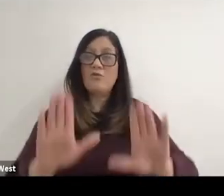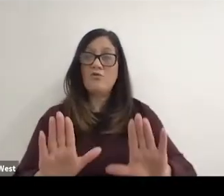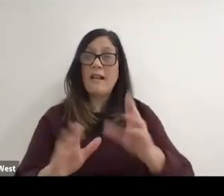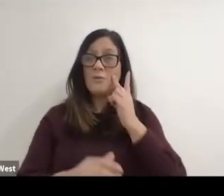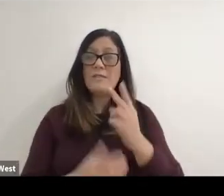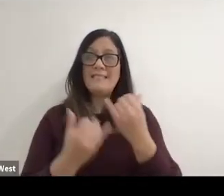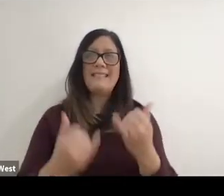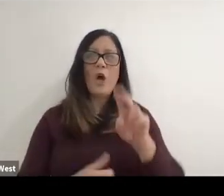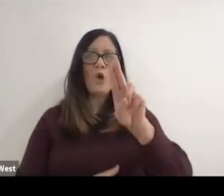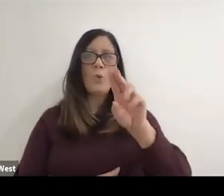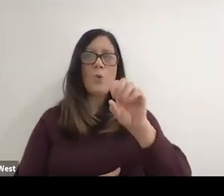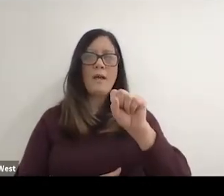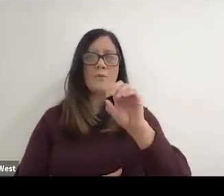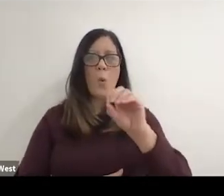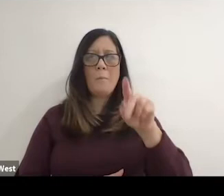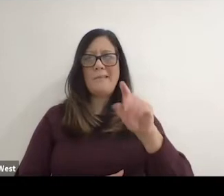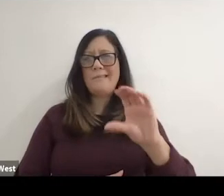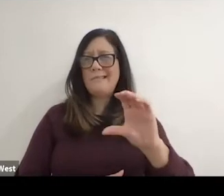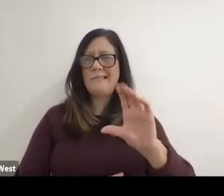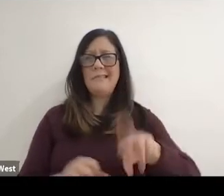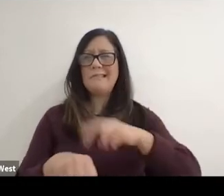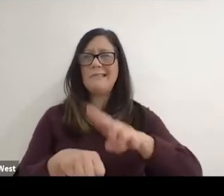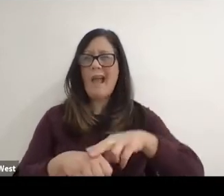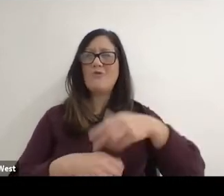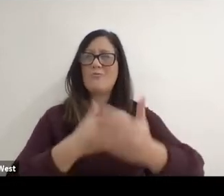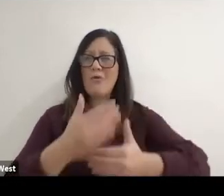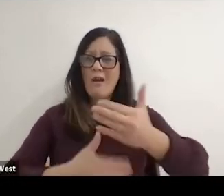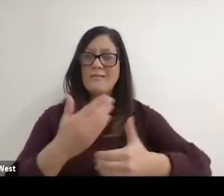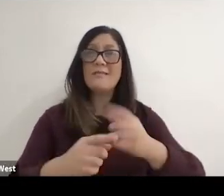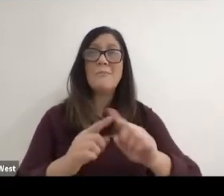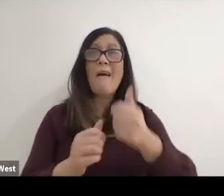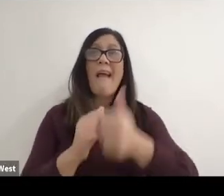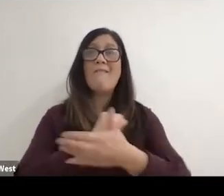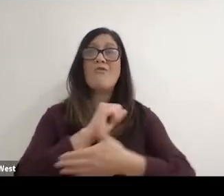now the USOPC and and it's a natural thing, but it's not a natural thing in